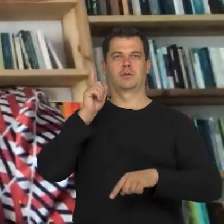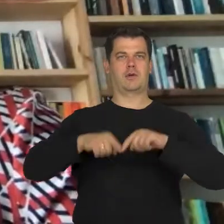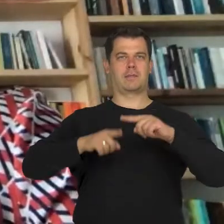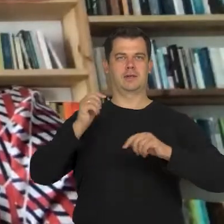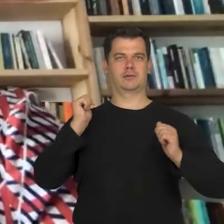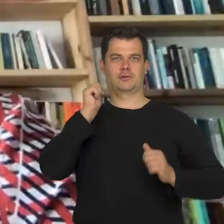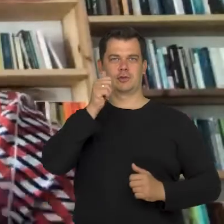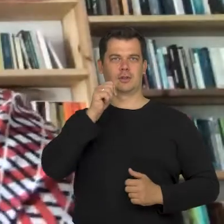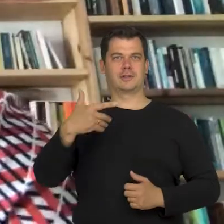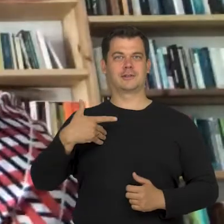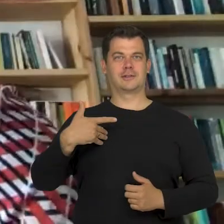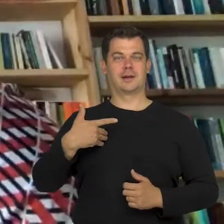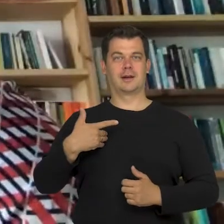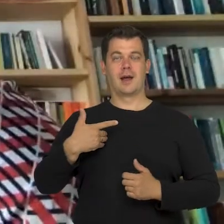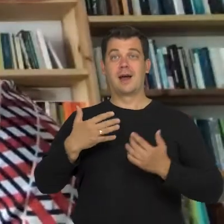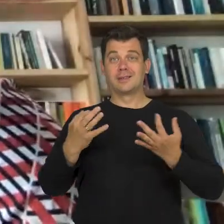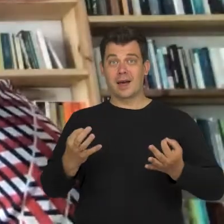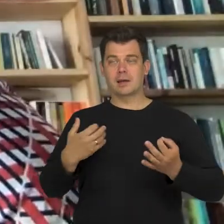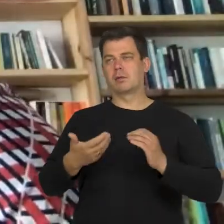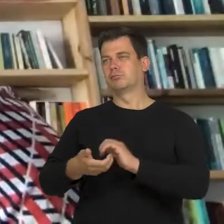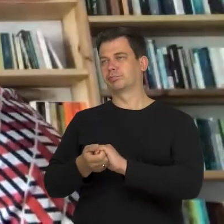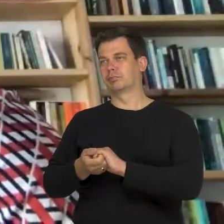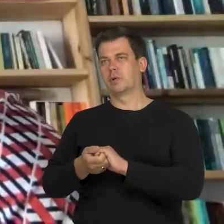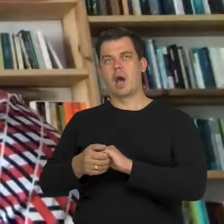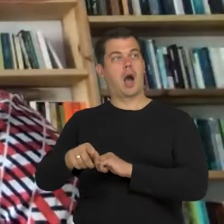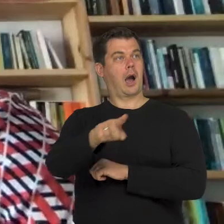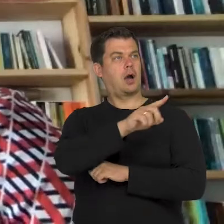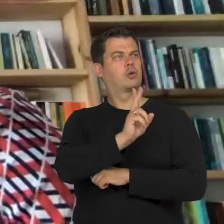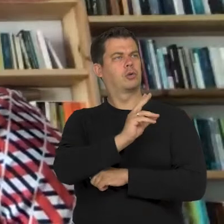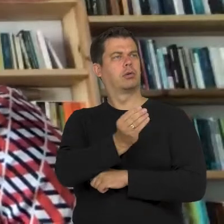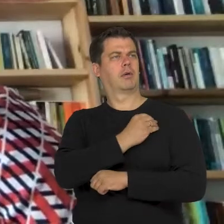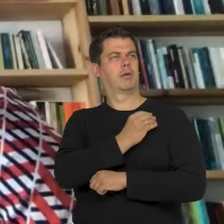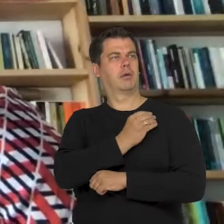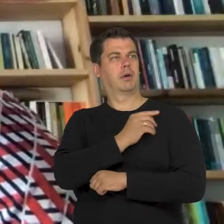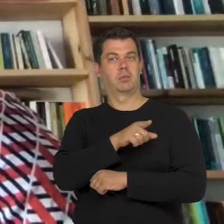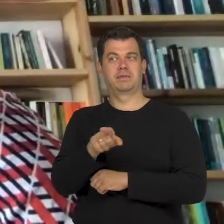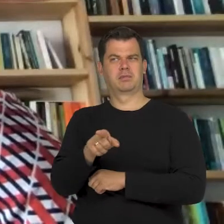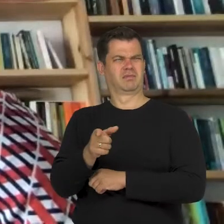Now I am surprised when someone from my surrounding doesn't see it as a norm,